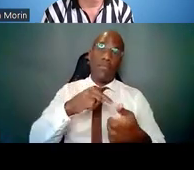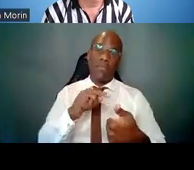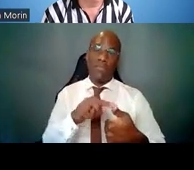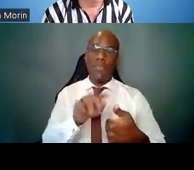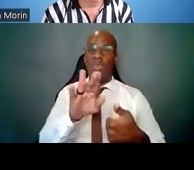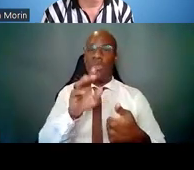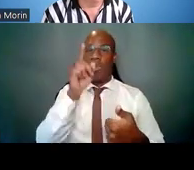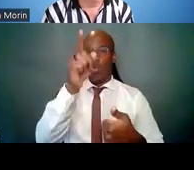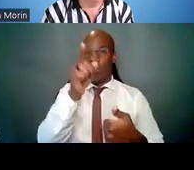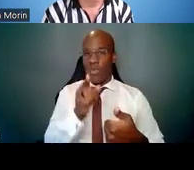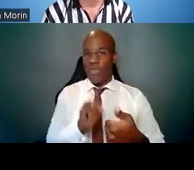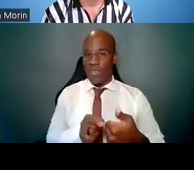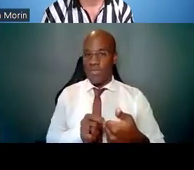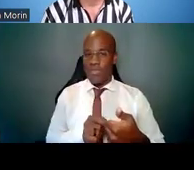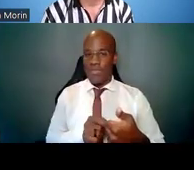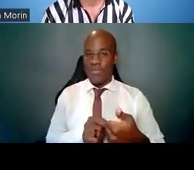and I'm going to turn it back over to Lynn.